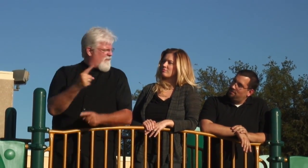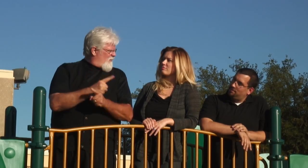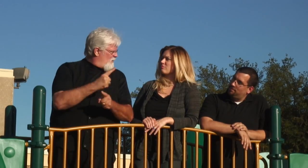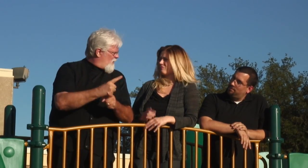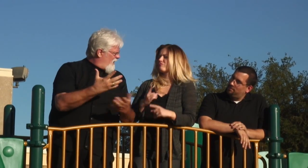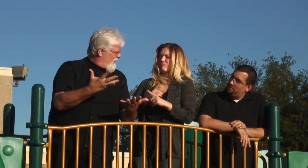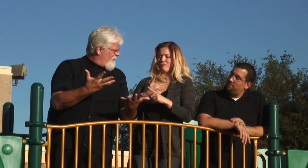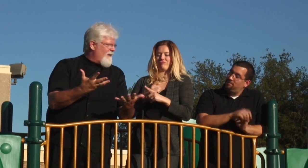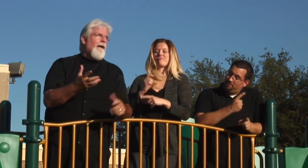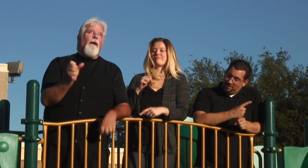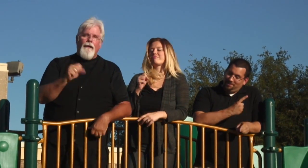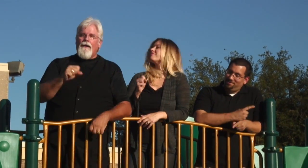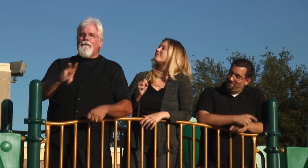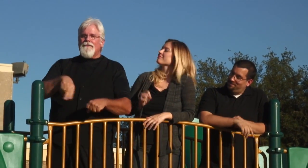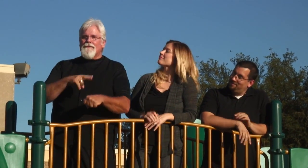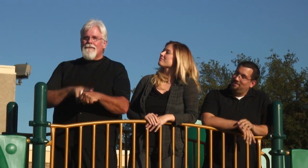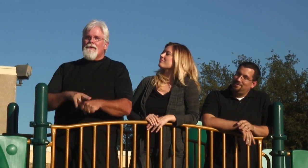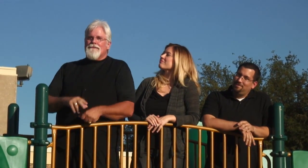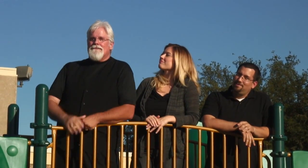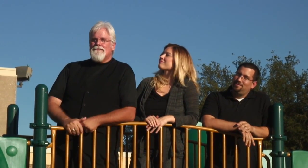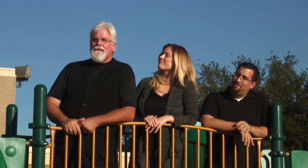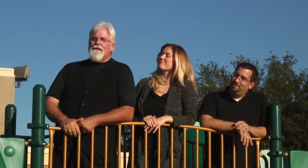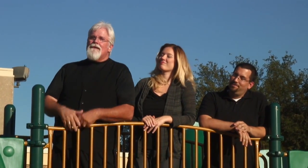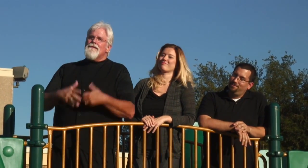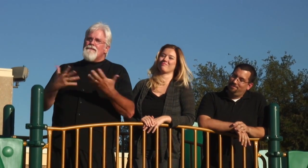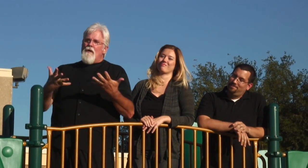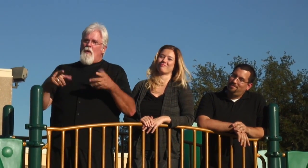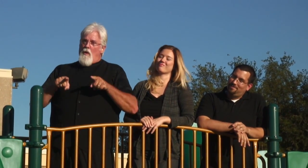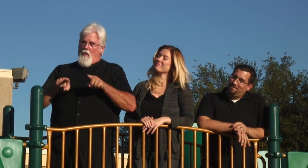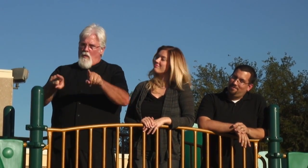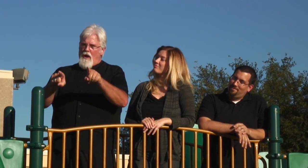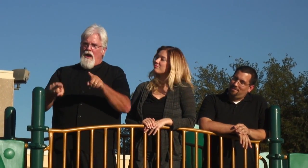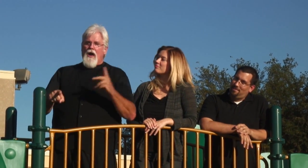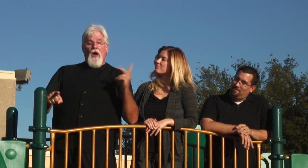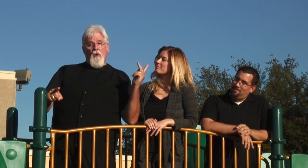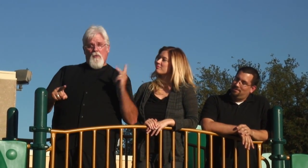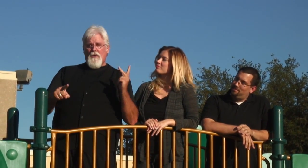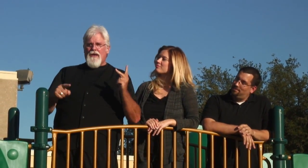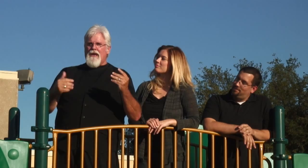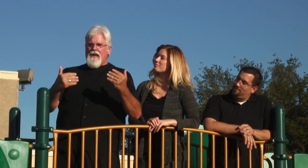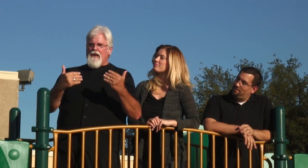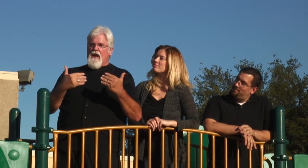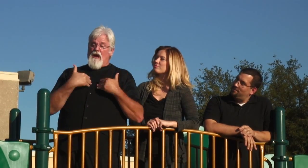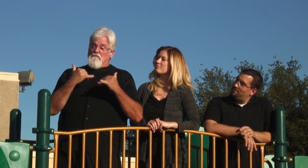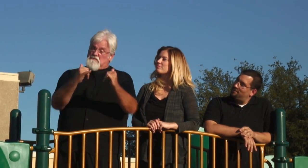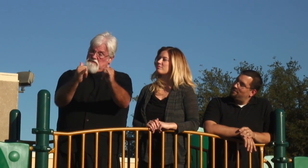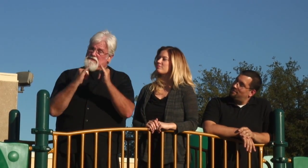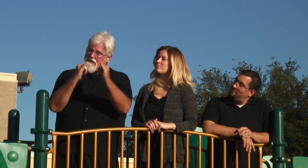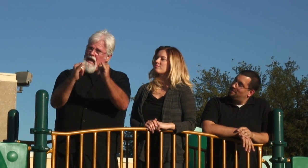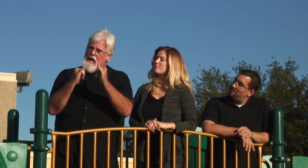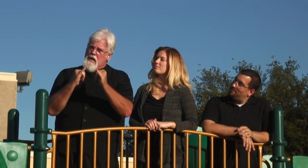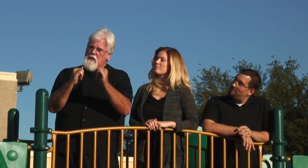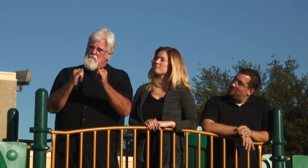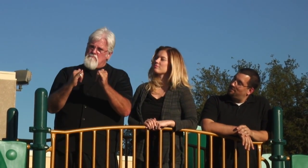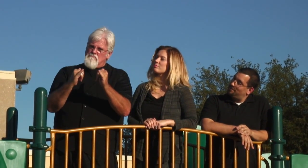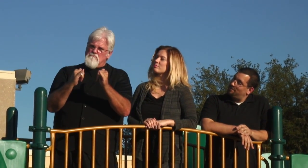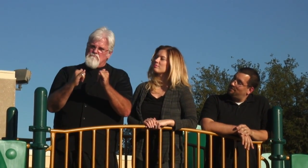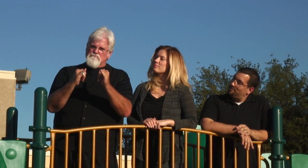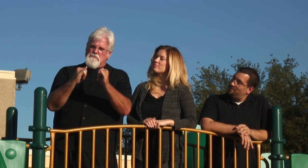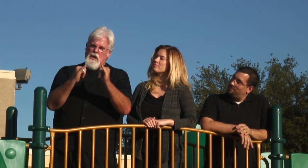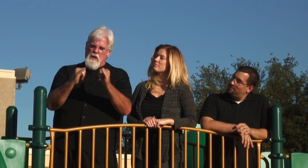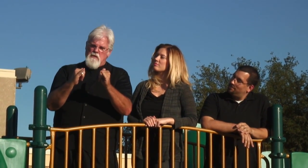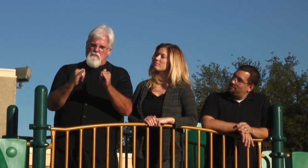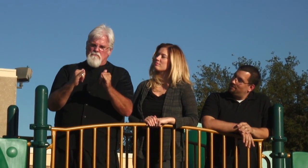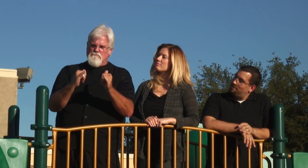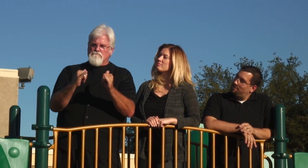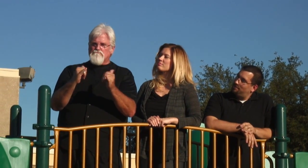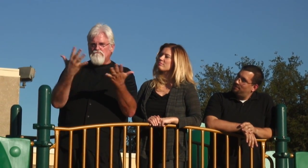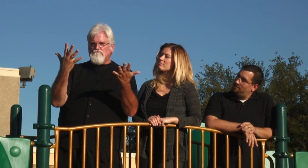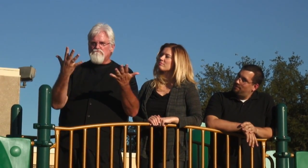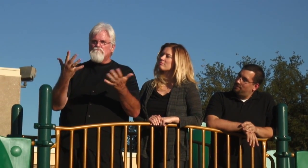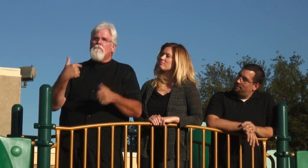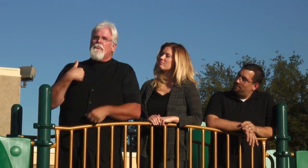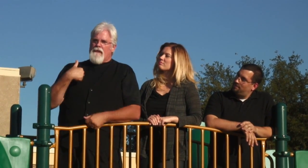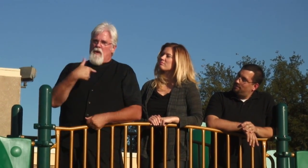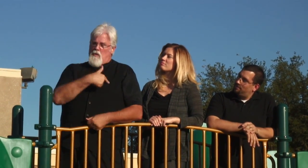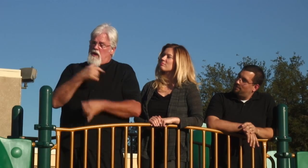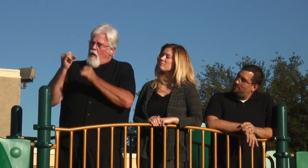Candice & Ryan: Yes... Mark: Of course. Now while we do have similarities,